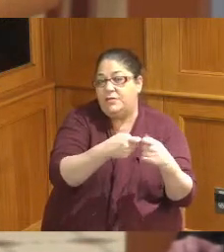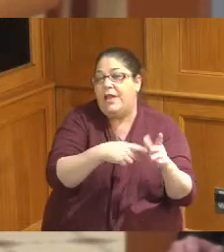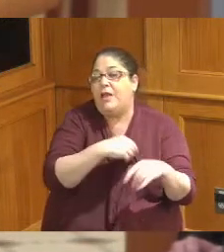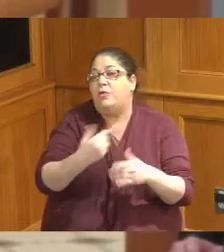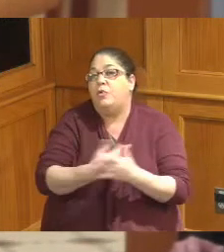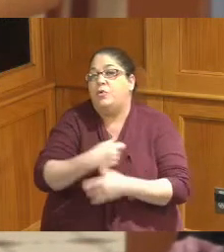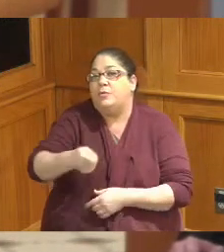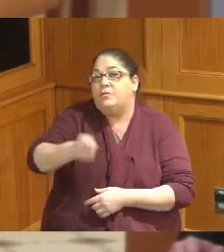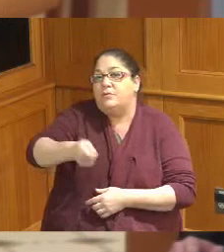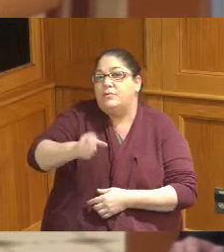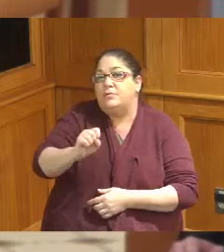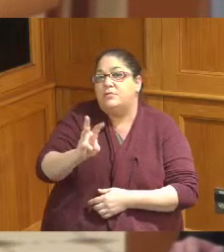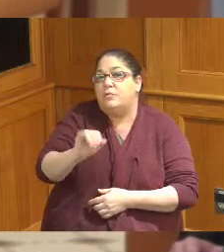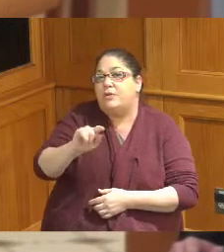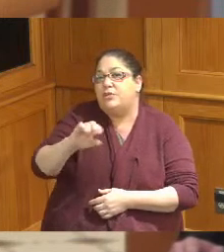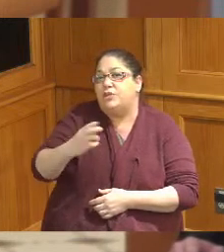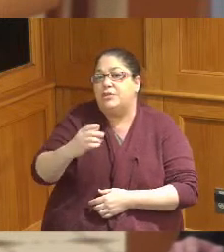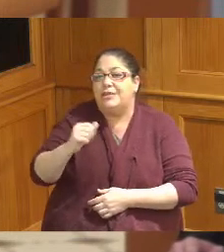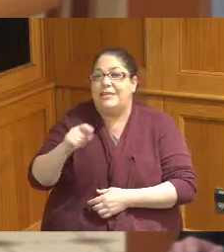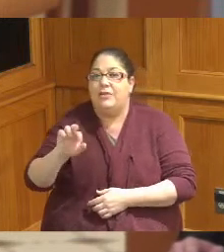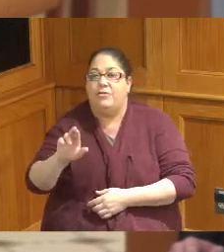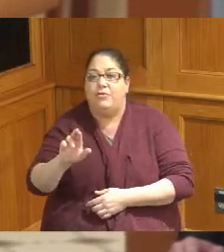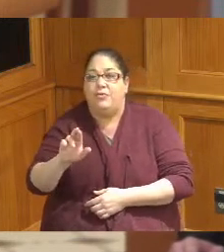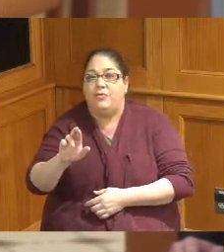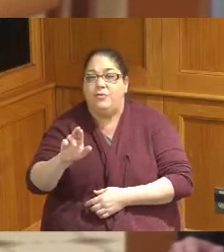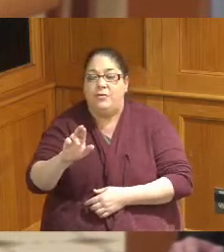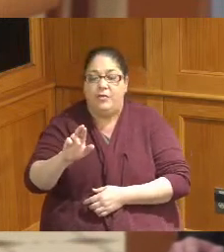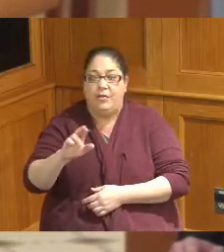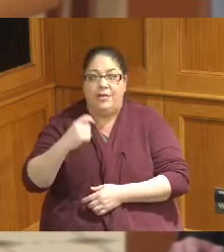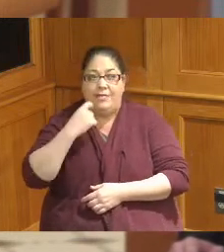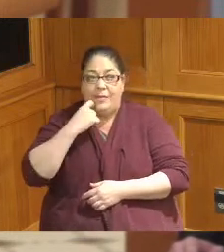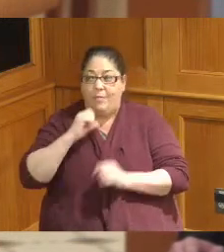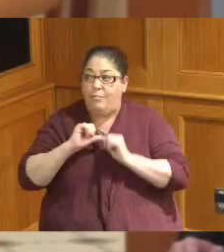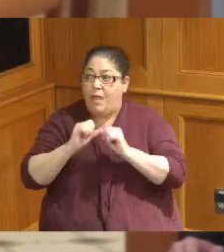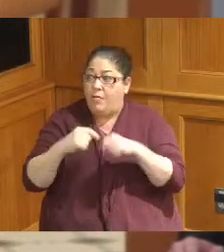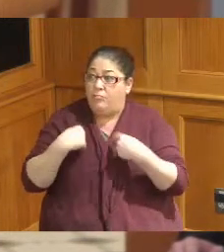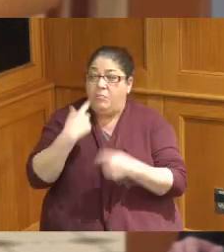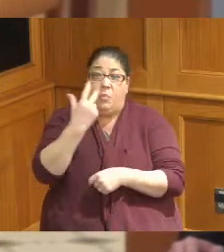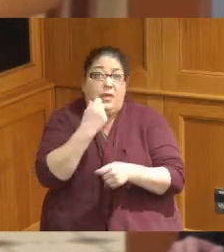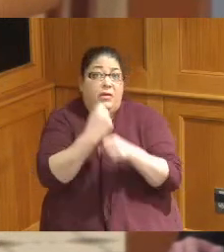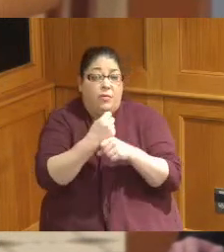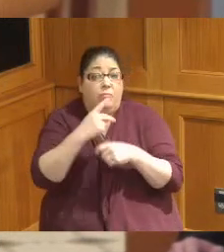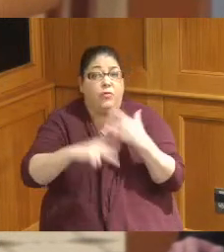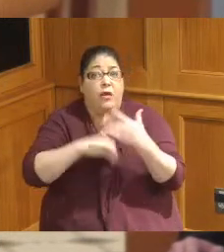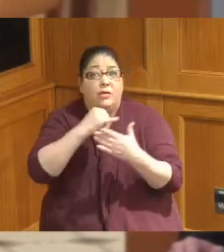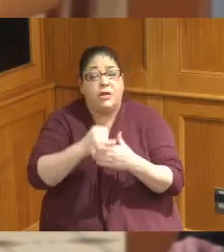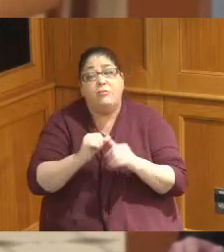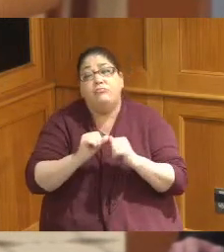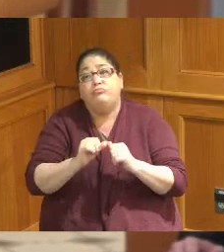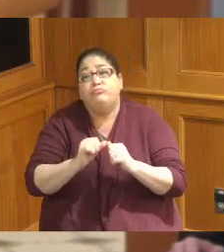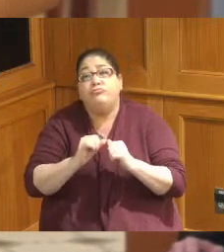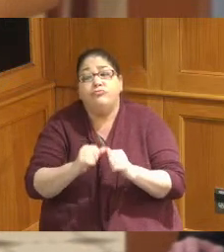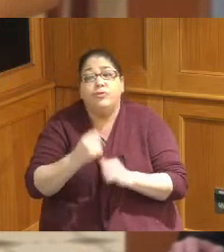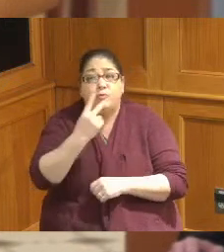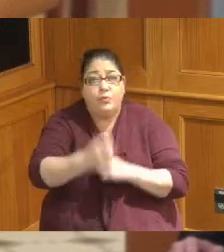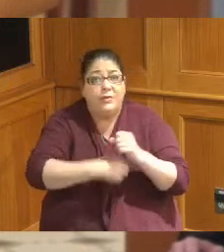this project has been ongoing for about three years I think it's taken us two years to have